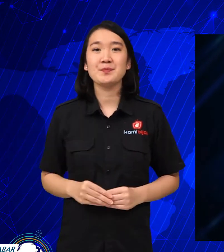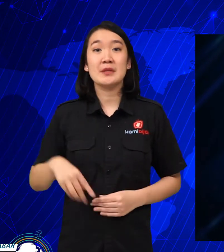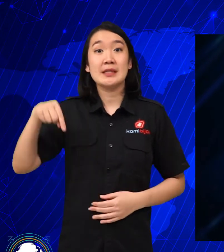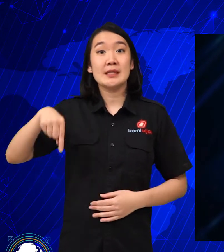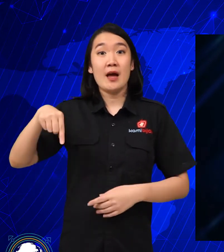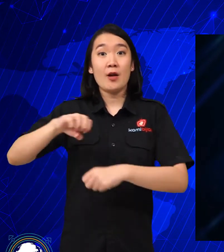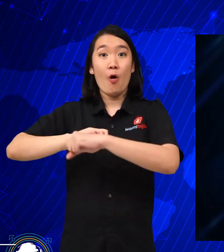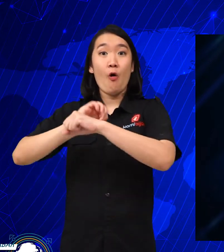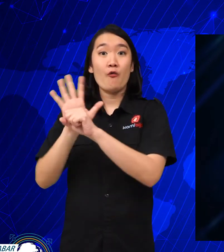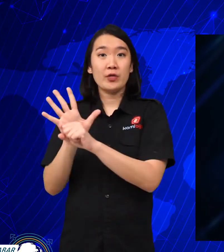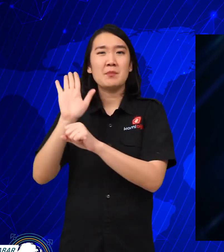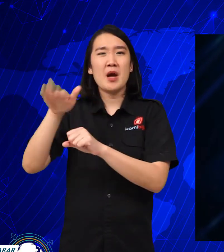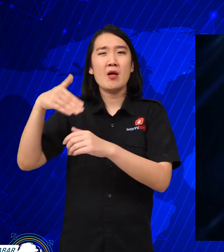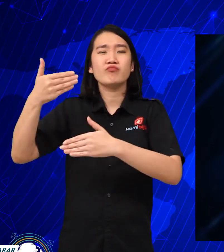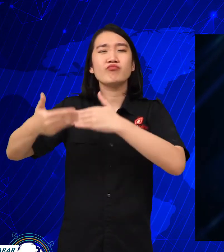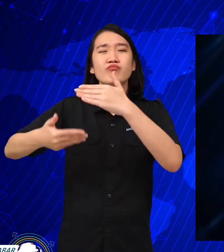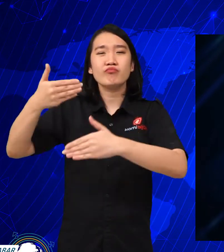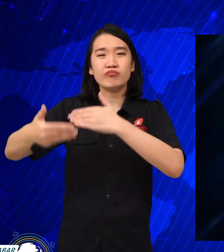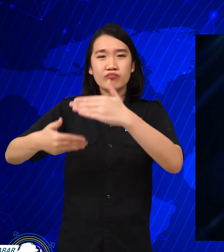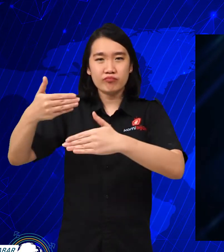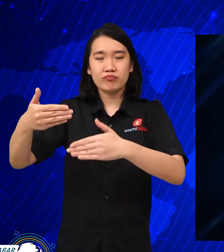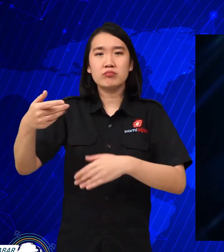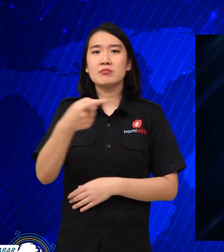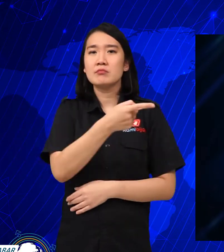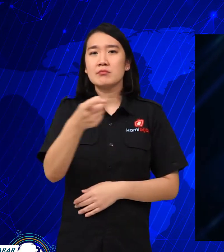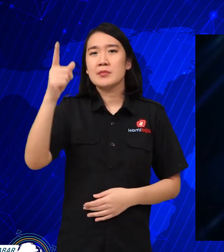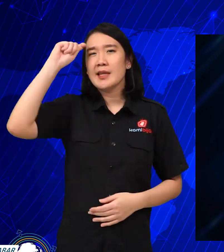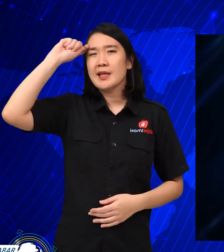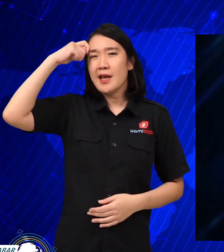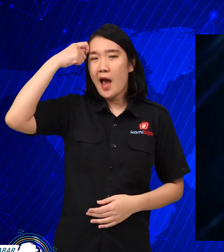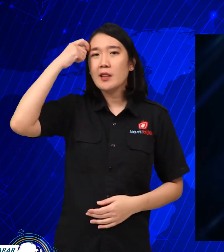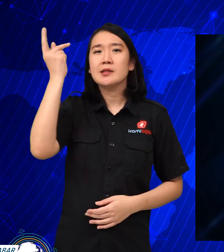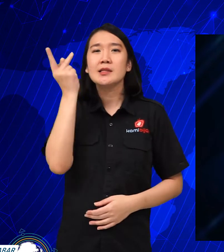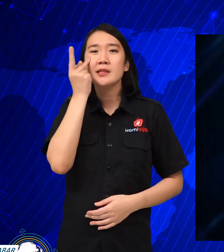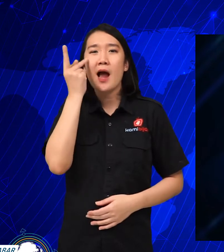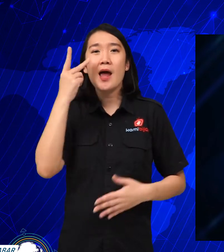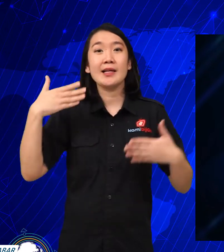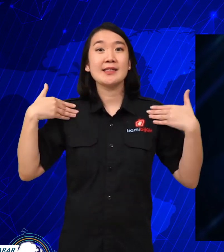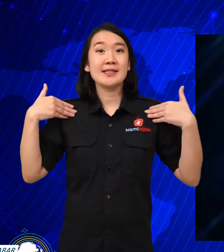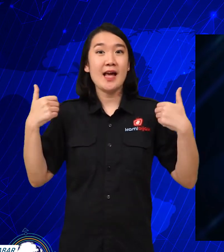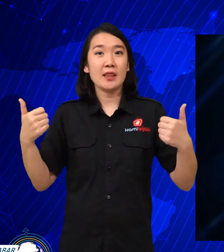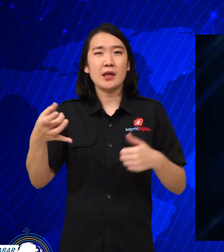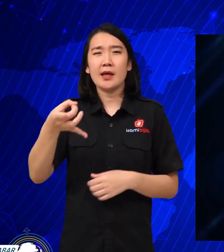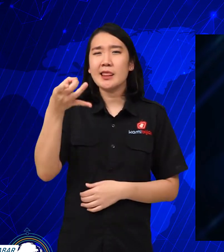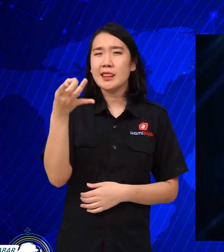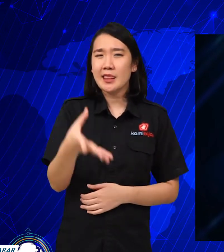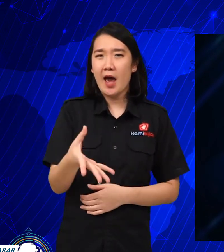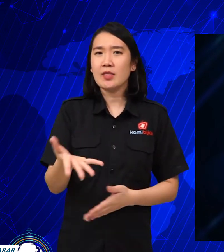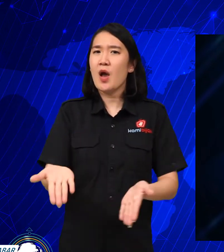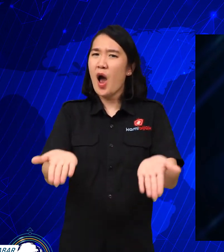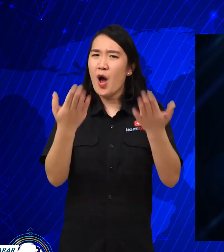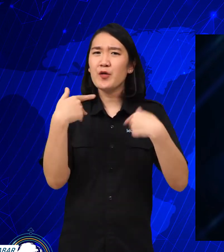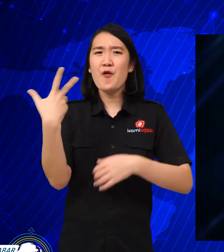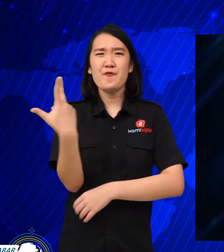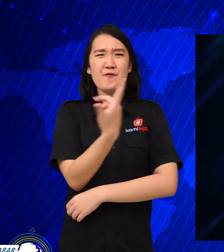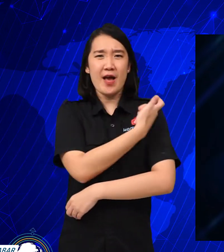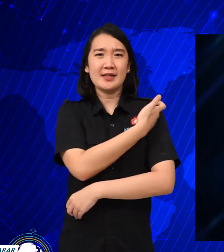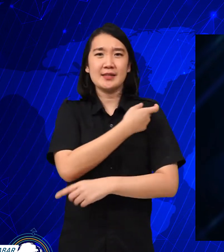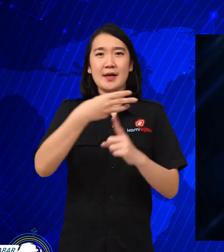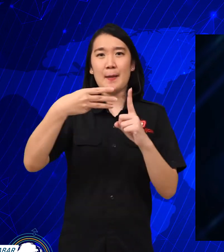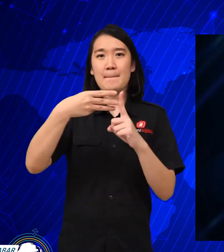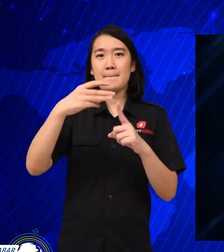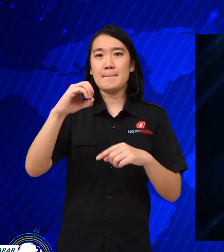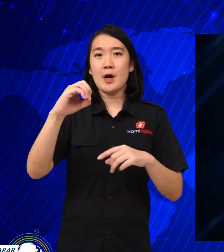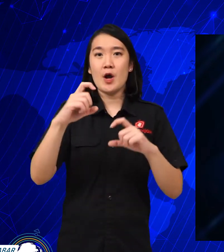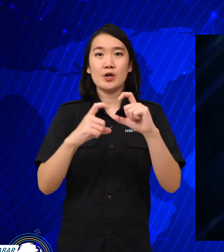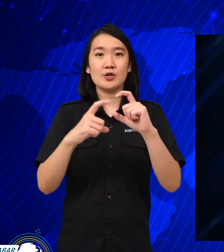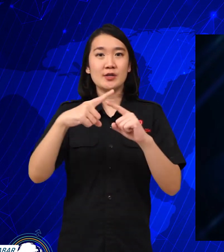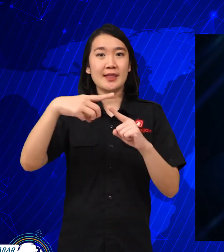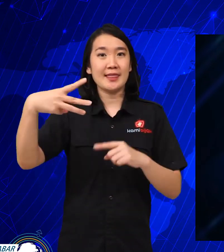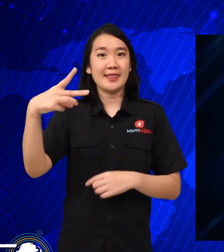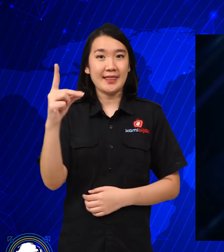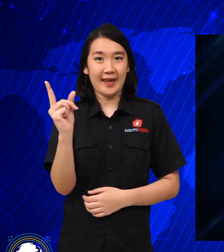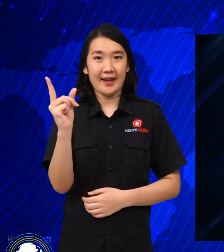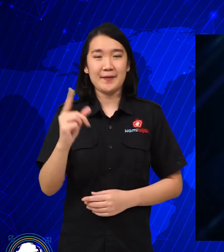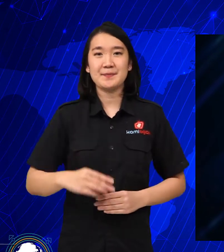Now it's still a pandemic, take care of your health strictly and let's get booster vaccines.